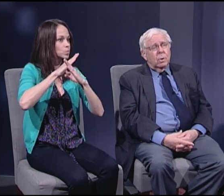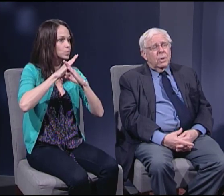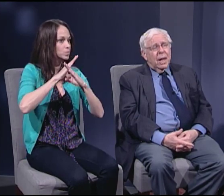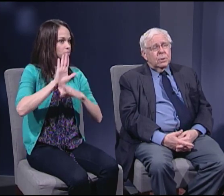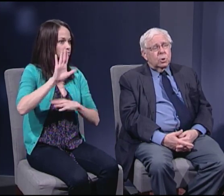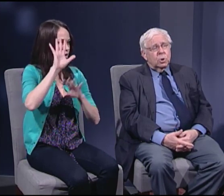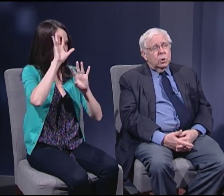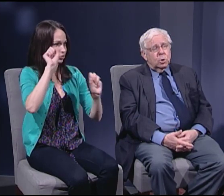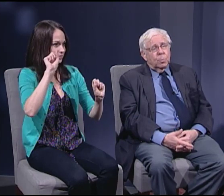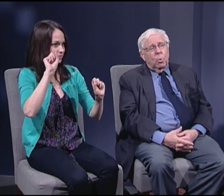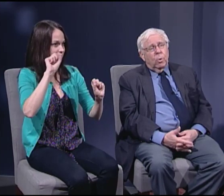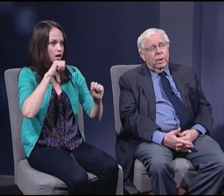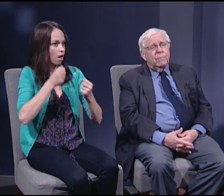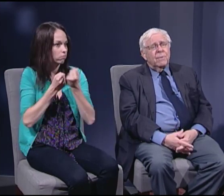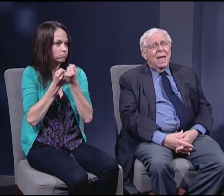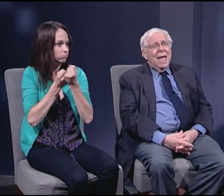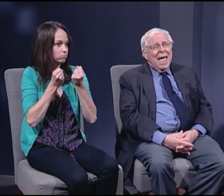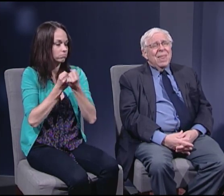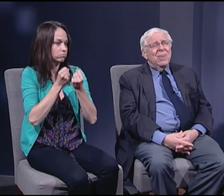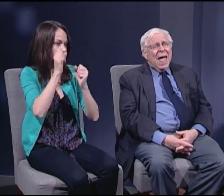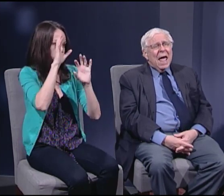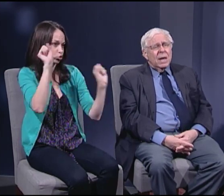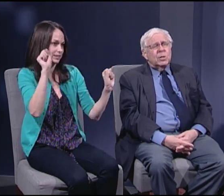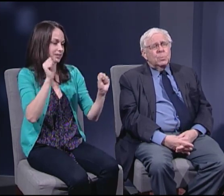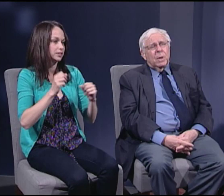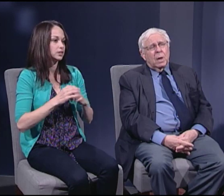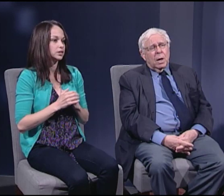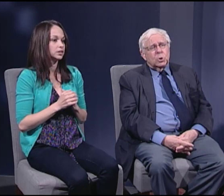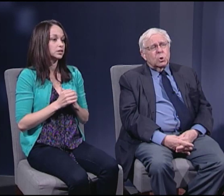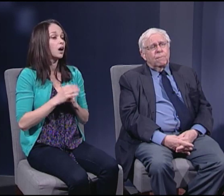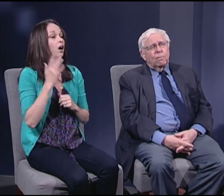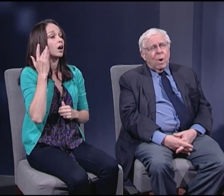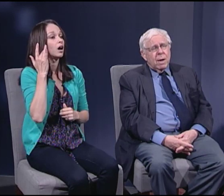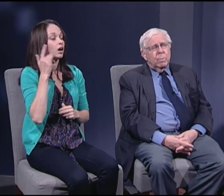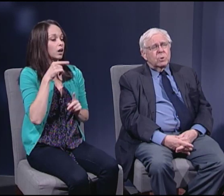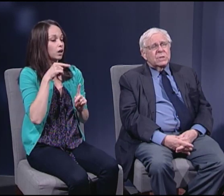than supportive, and that is because the framers